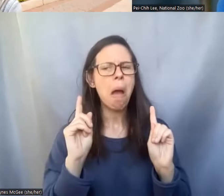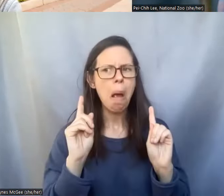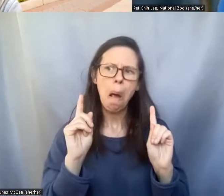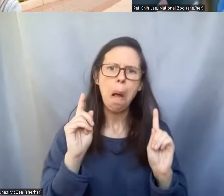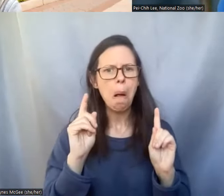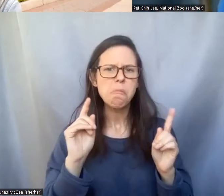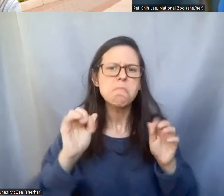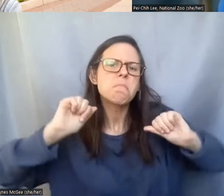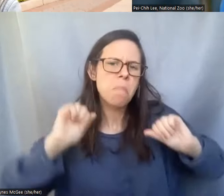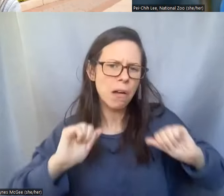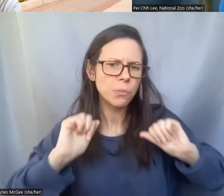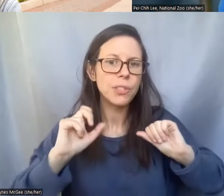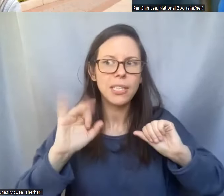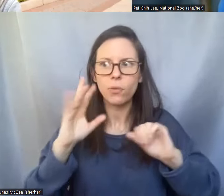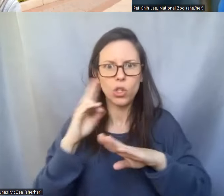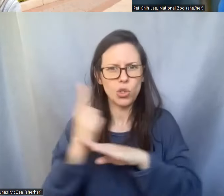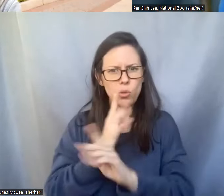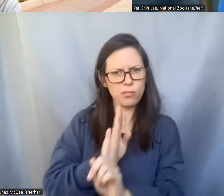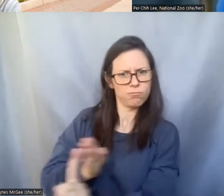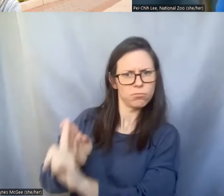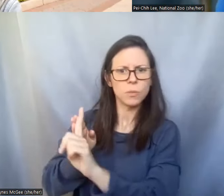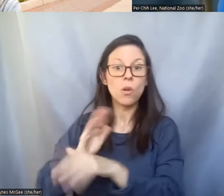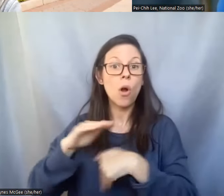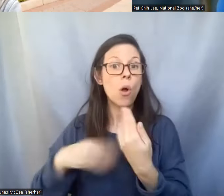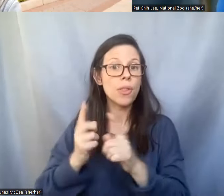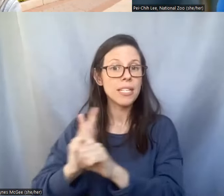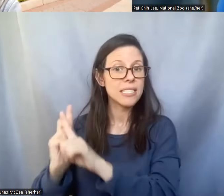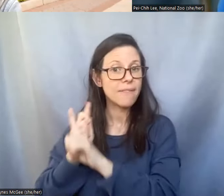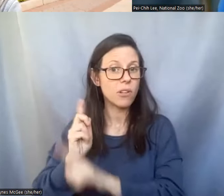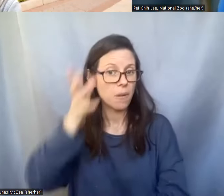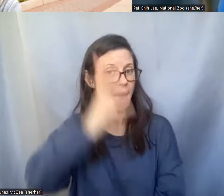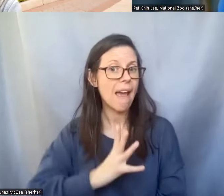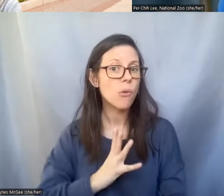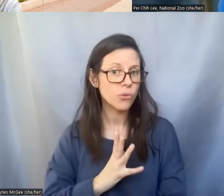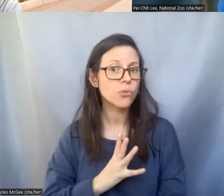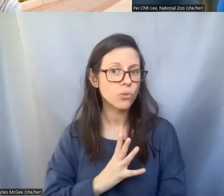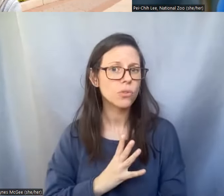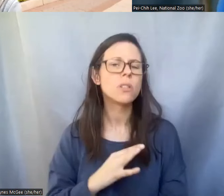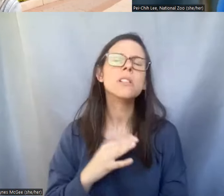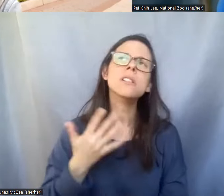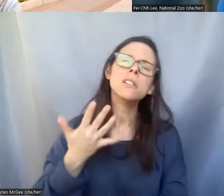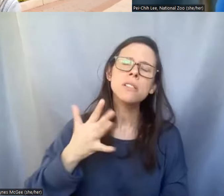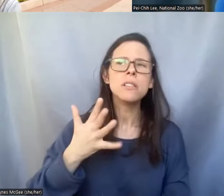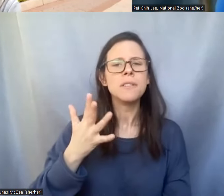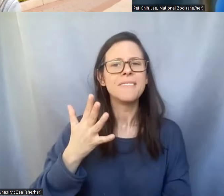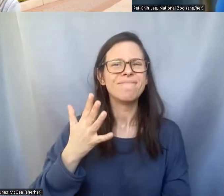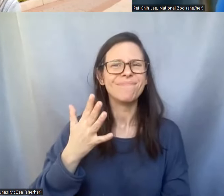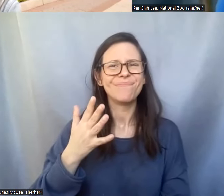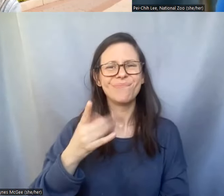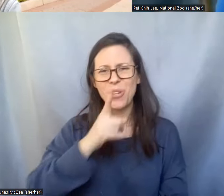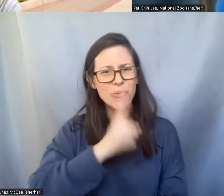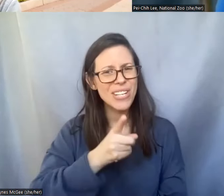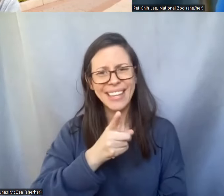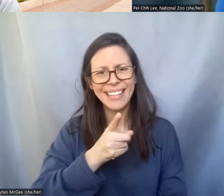all these different males back into the population but again that the whole plan requires a lot of